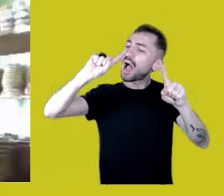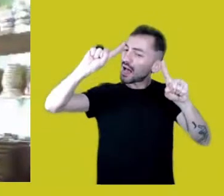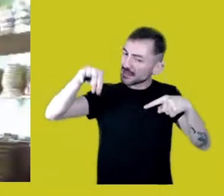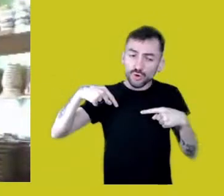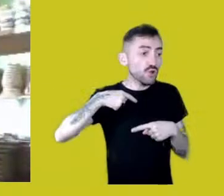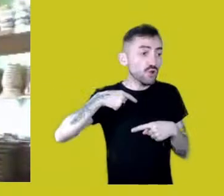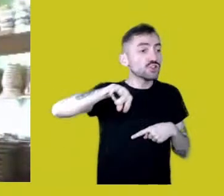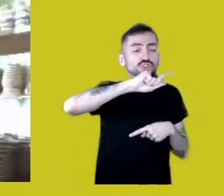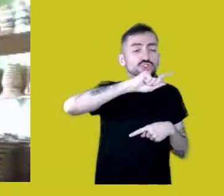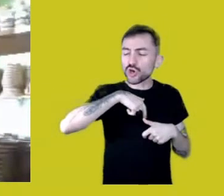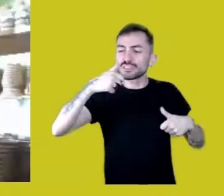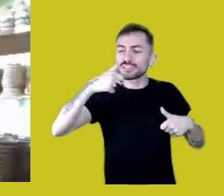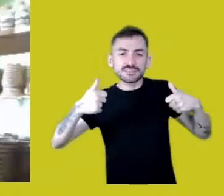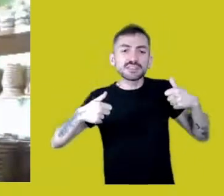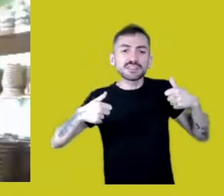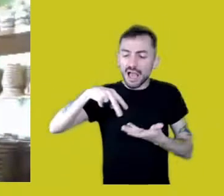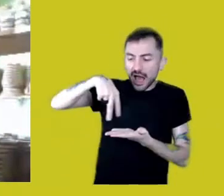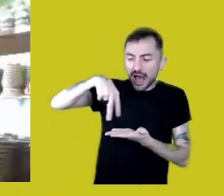saying that we were invading that space,